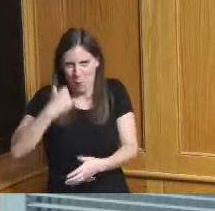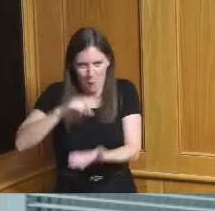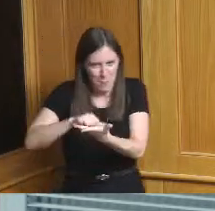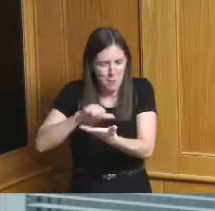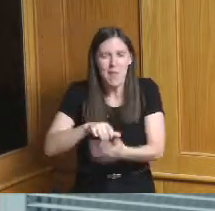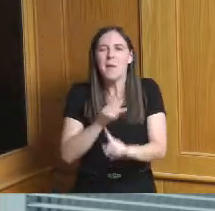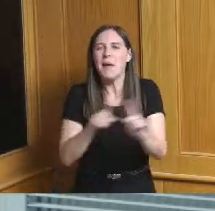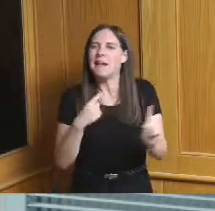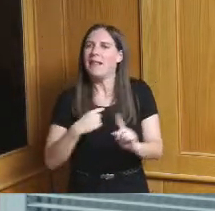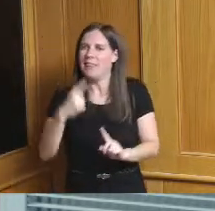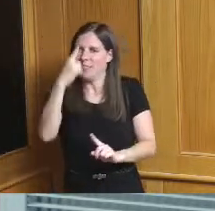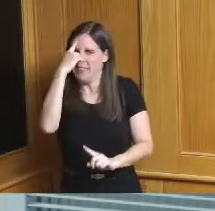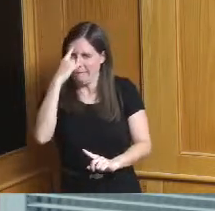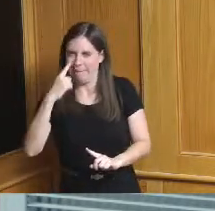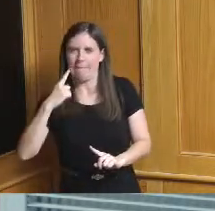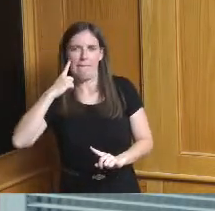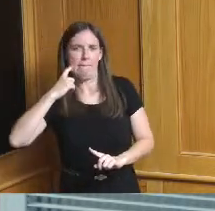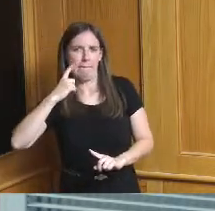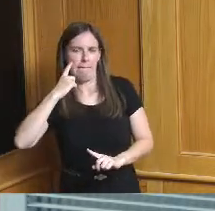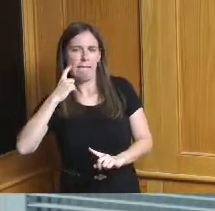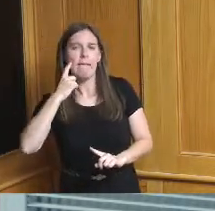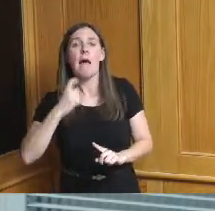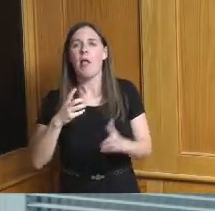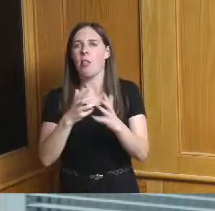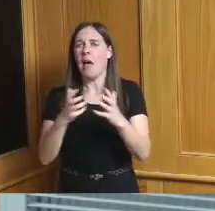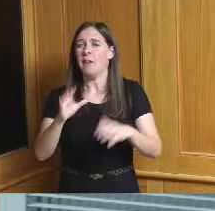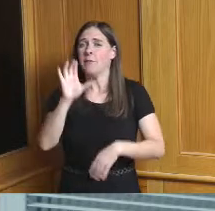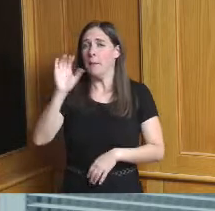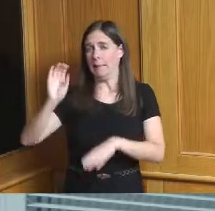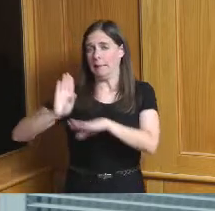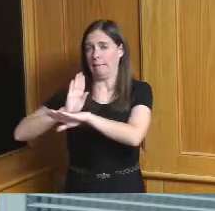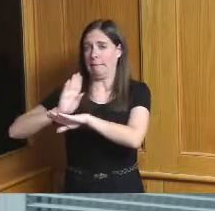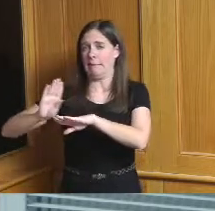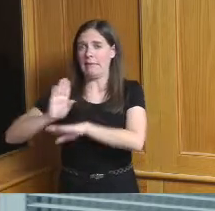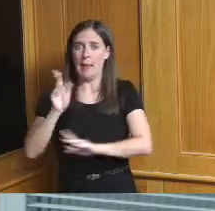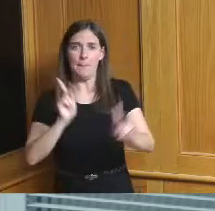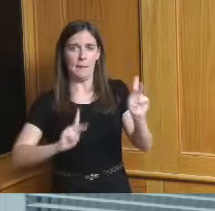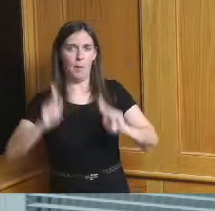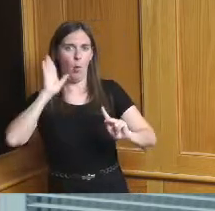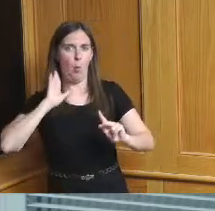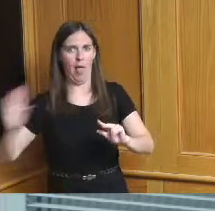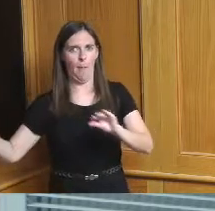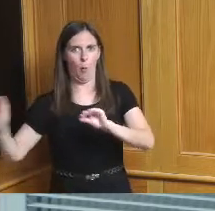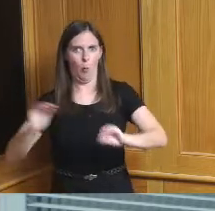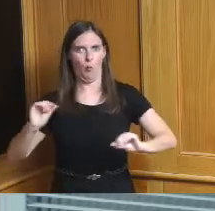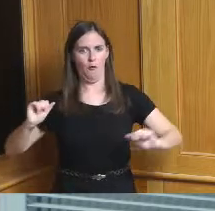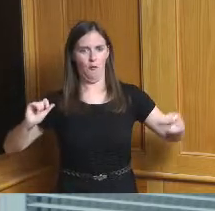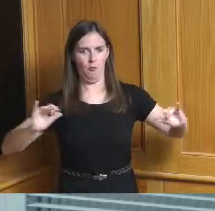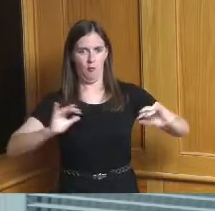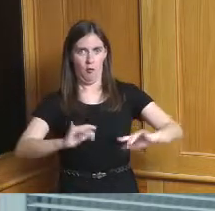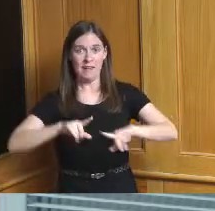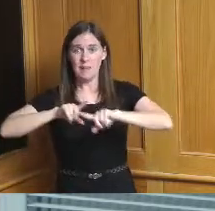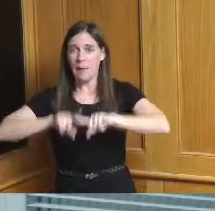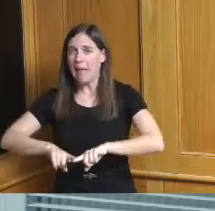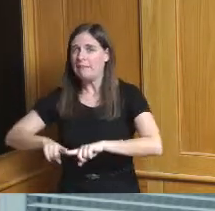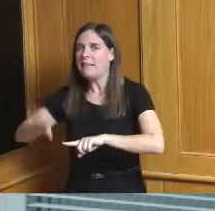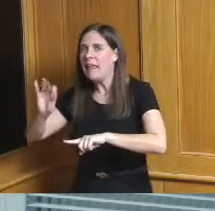be lots of movement of companies and people based on who's in a coastal zone flood plain and who can